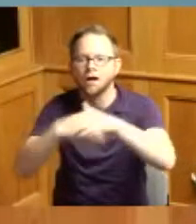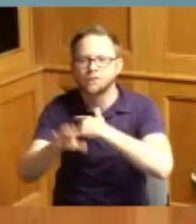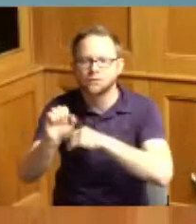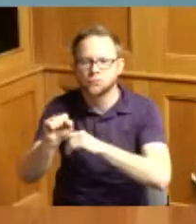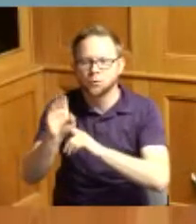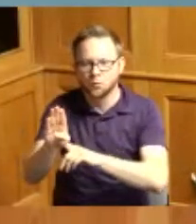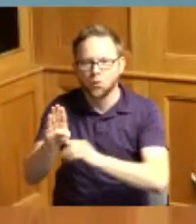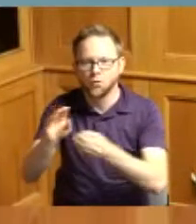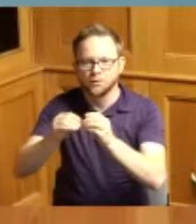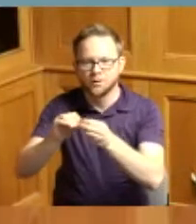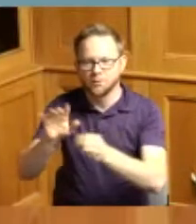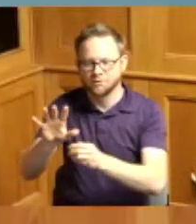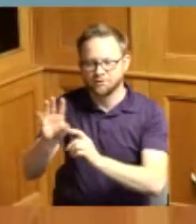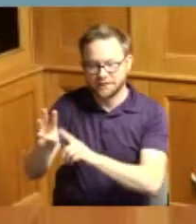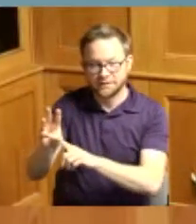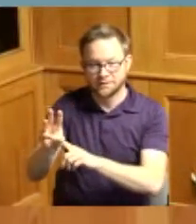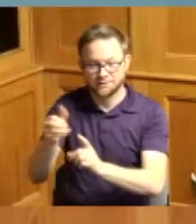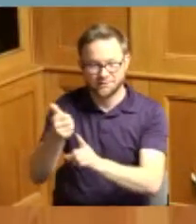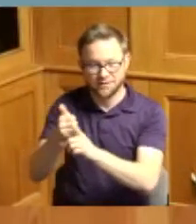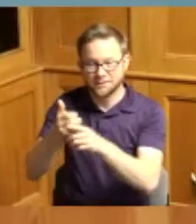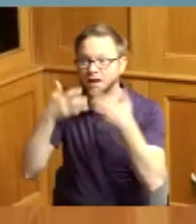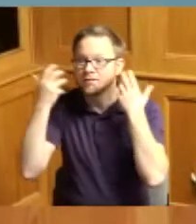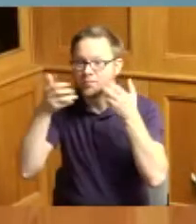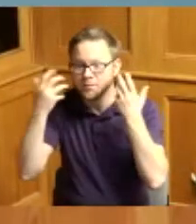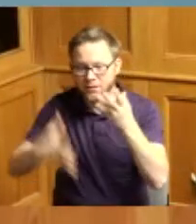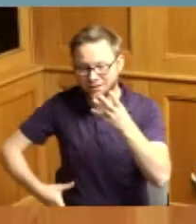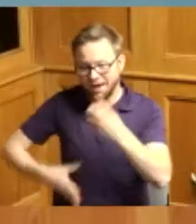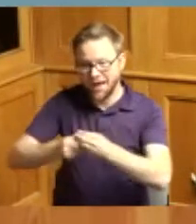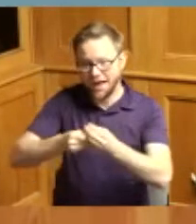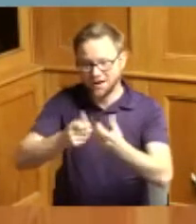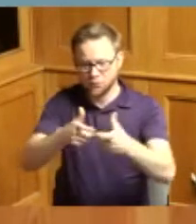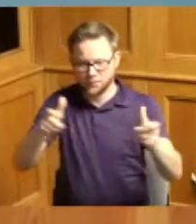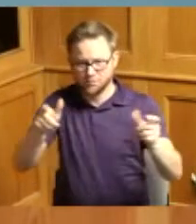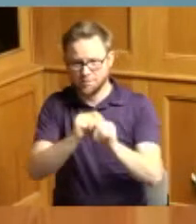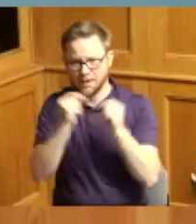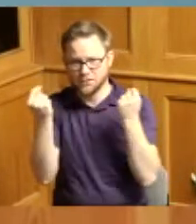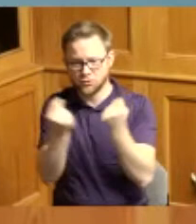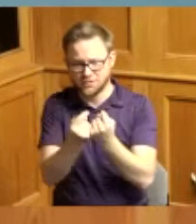whereas the Bengals franchise was added as an expansion team to the American football league